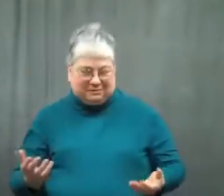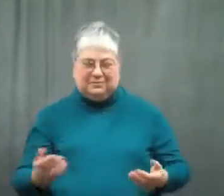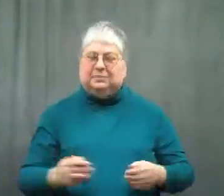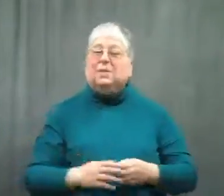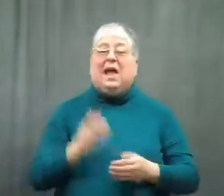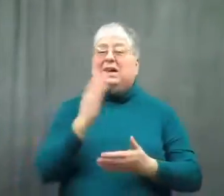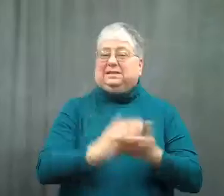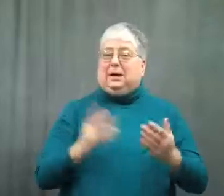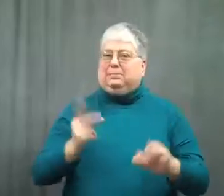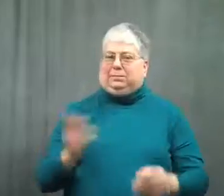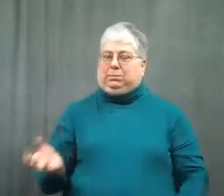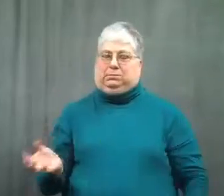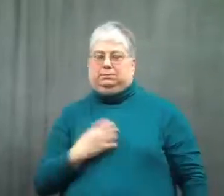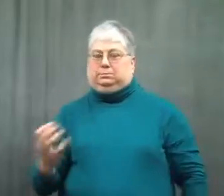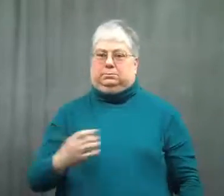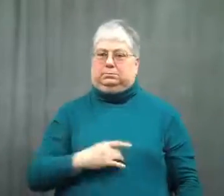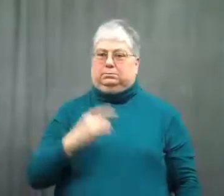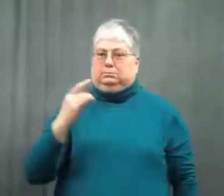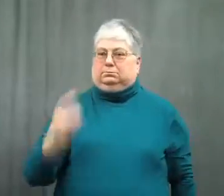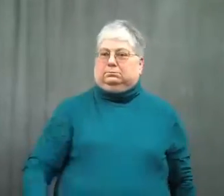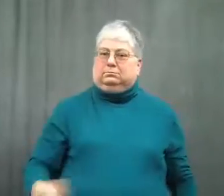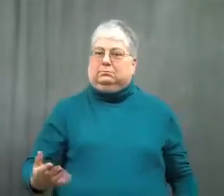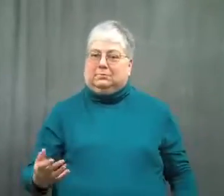Some sailors were offended and complained.